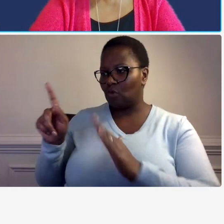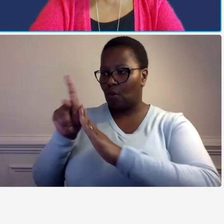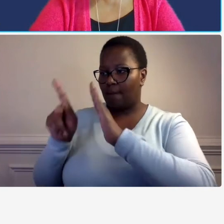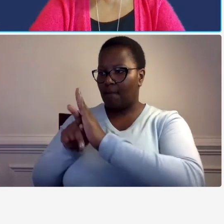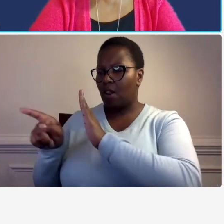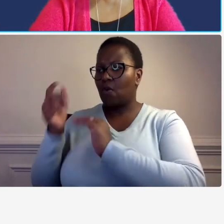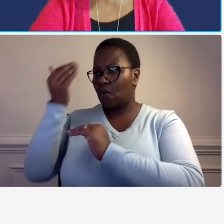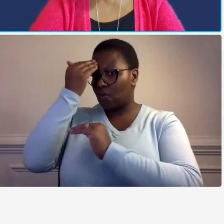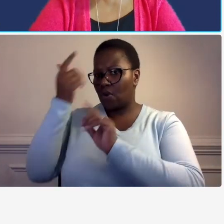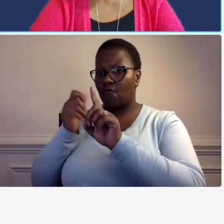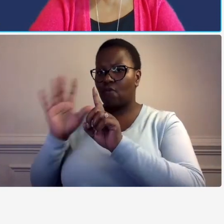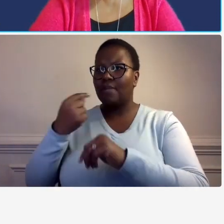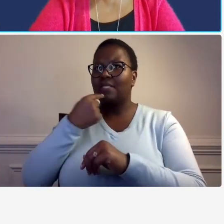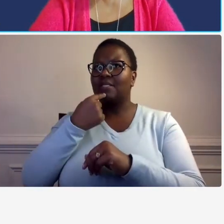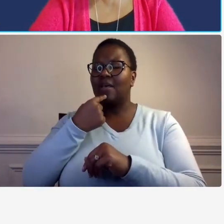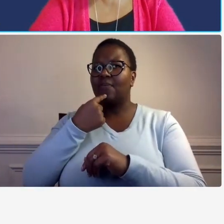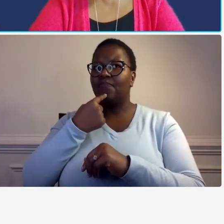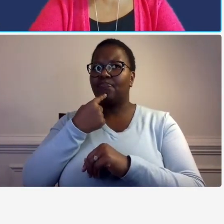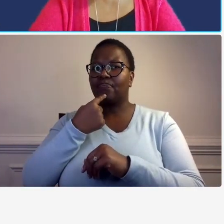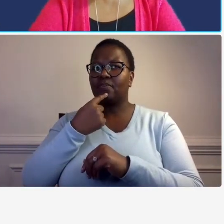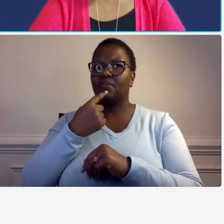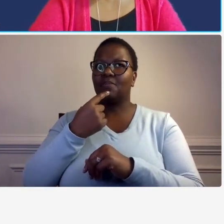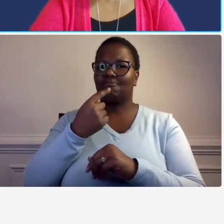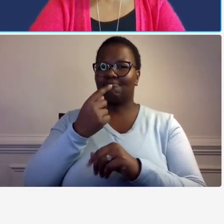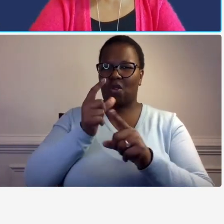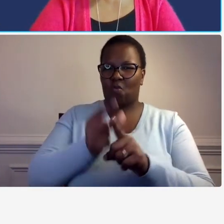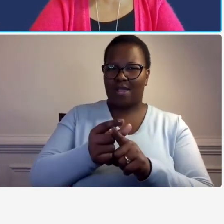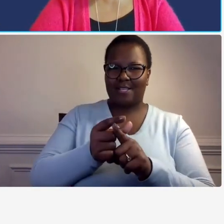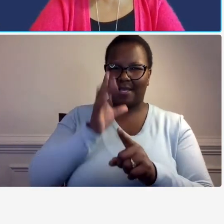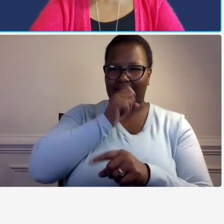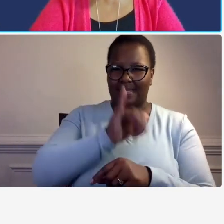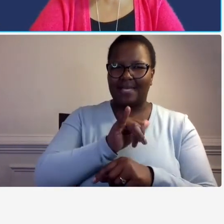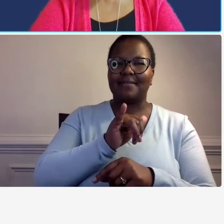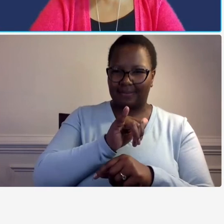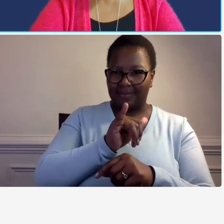ashtow icq we'll talk about that in a second but they ask for your policies they ask for you if you